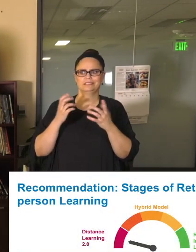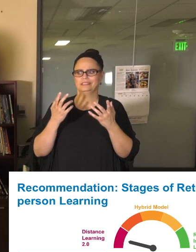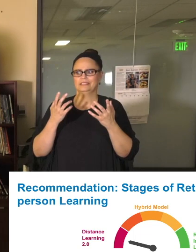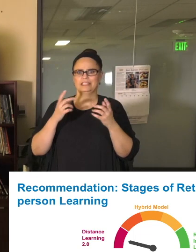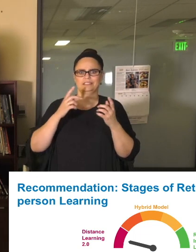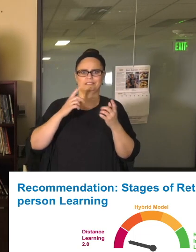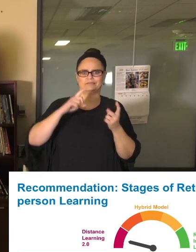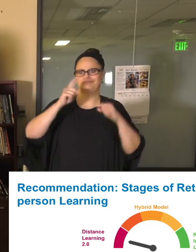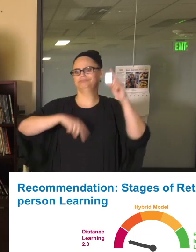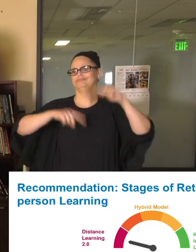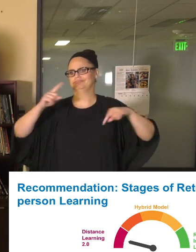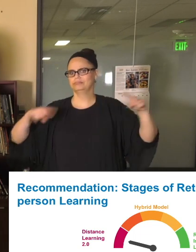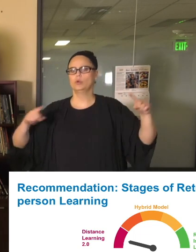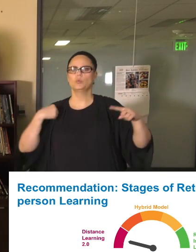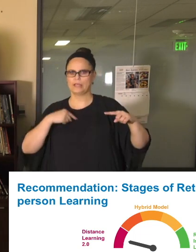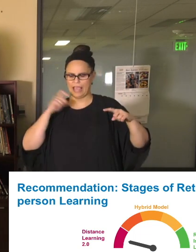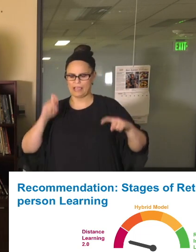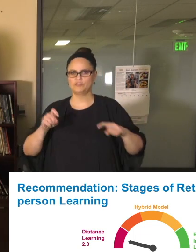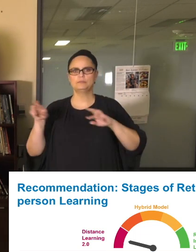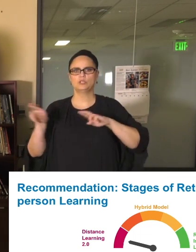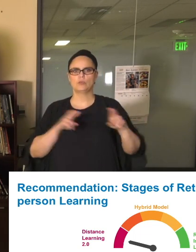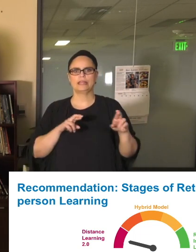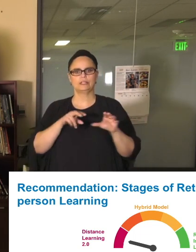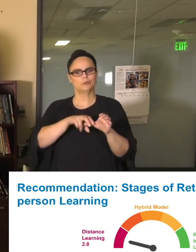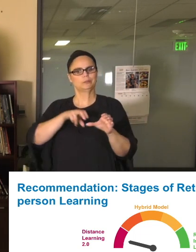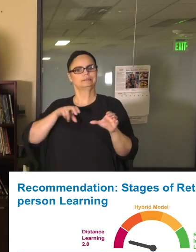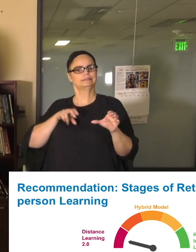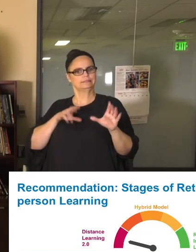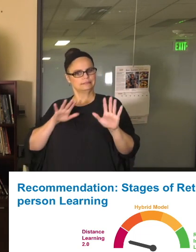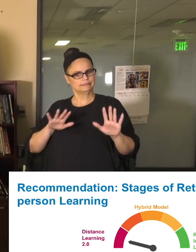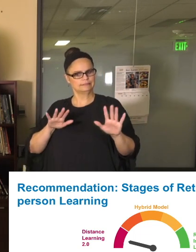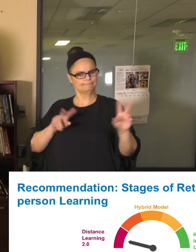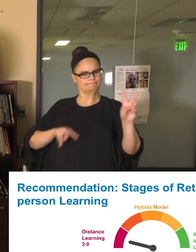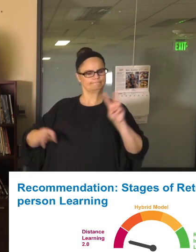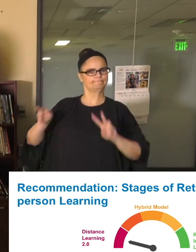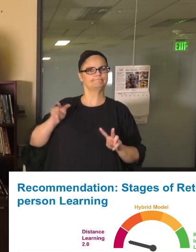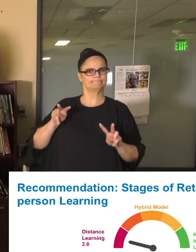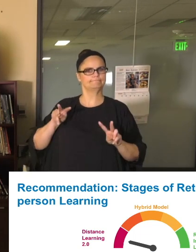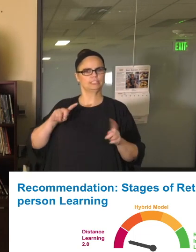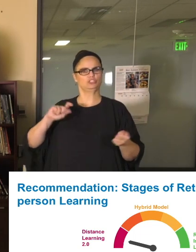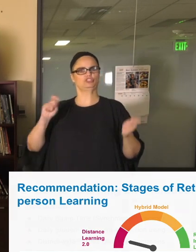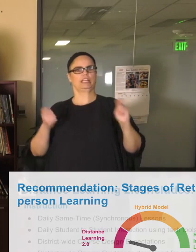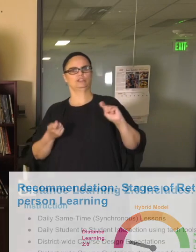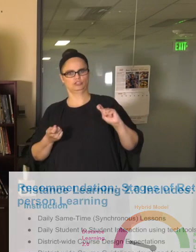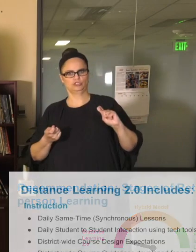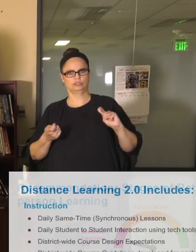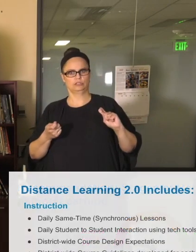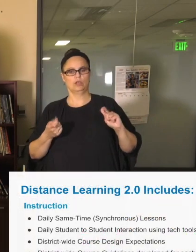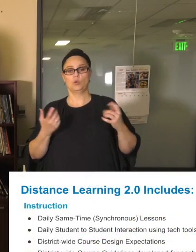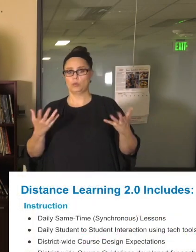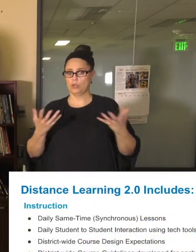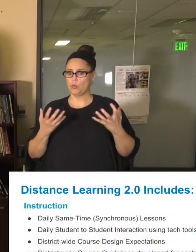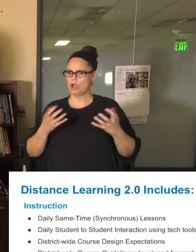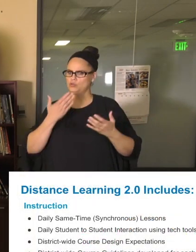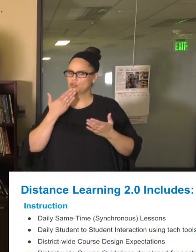take a step back if we have to. We want to make sure that in all three cases, we can have solid sound communications so that we